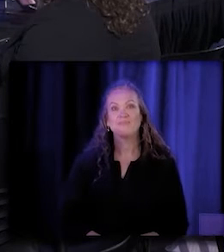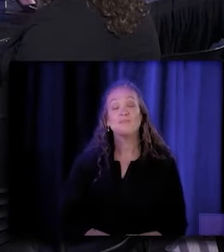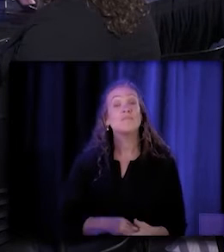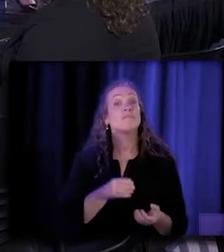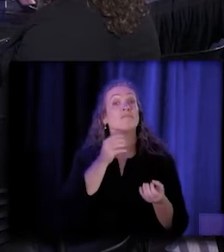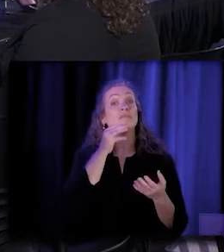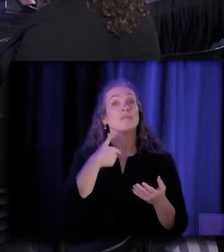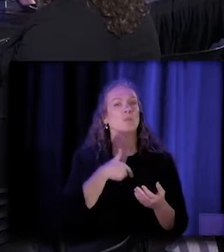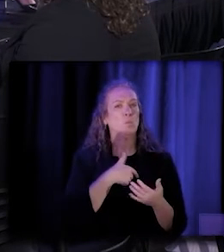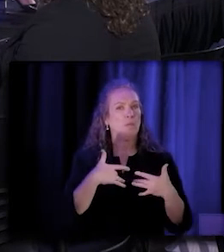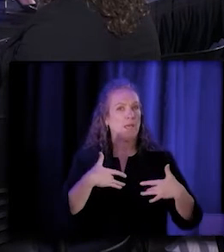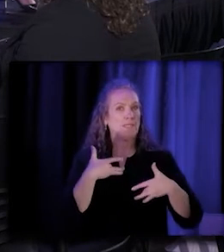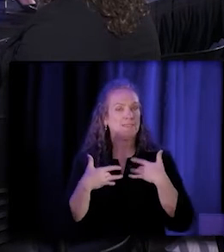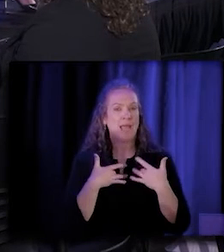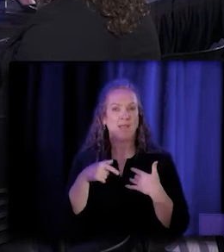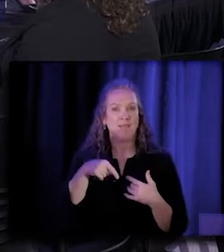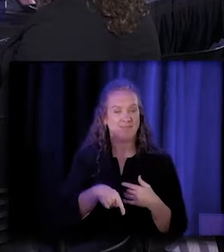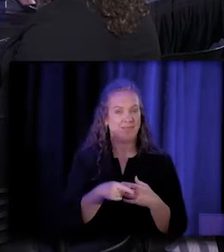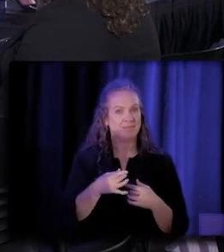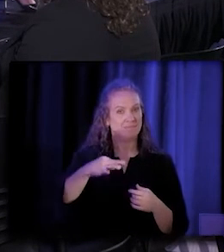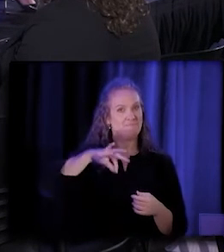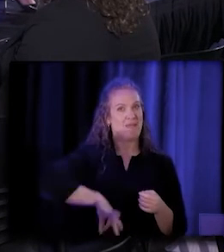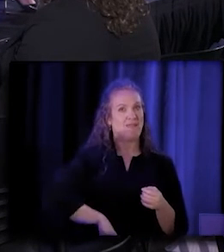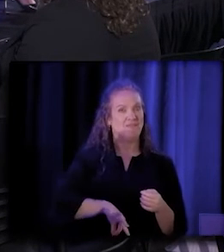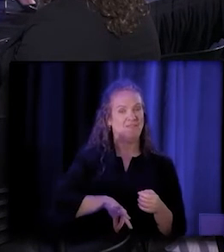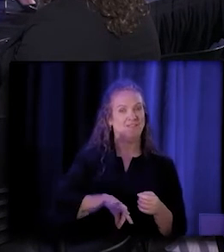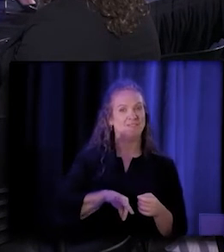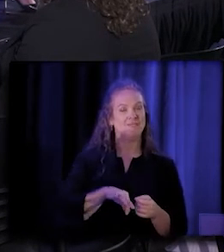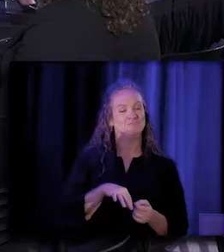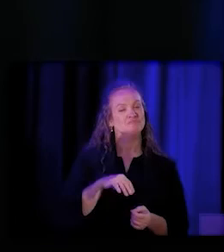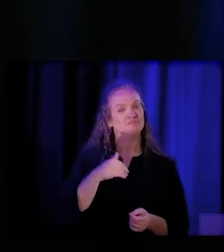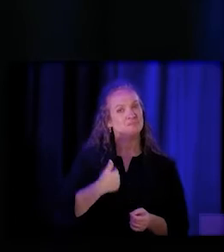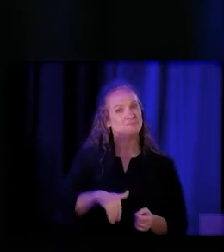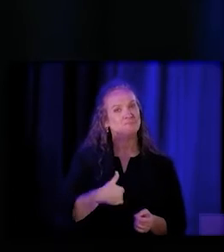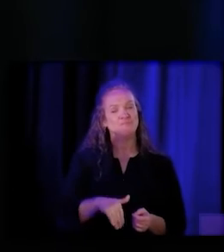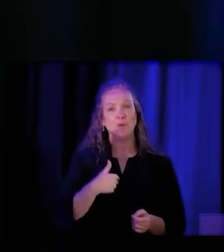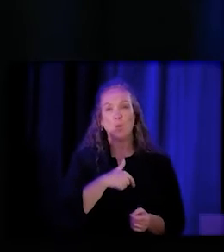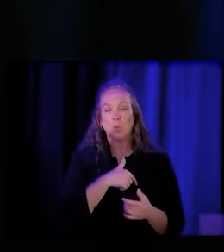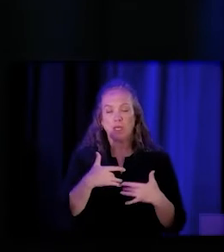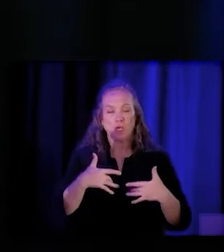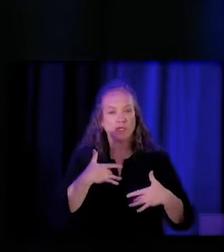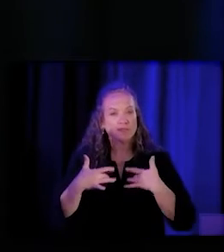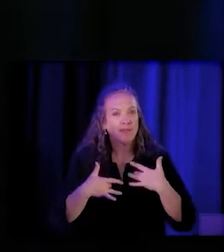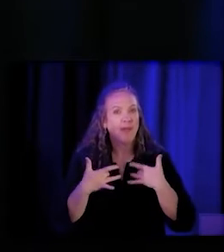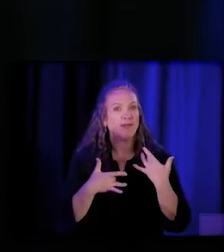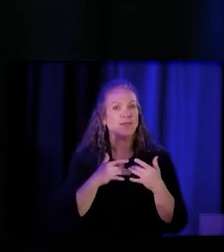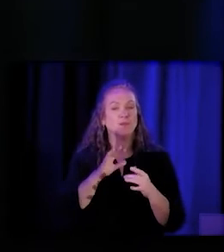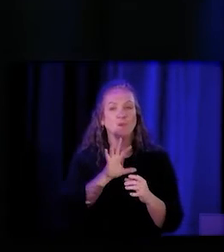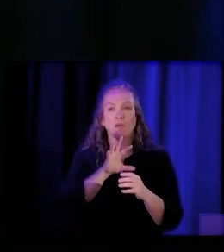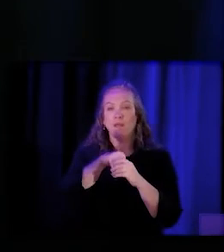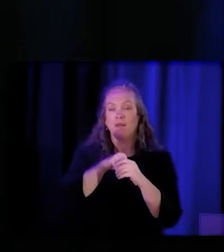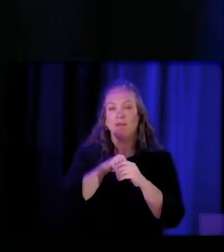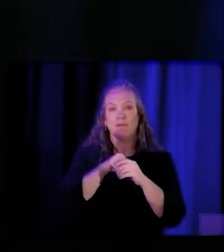about this being a benefit and are excited to help be part of rolling it out.